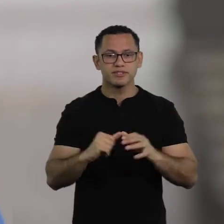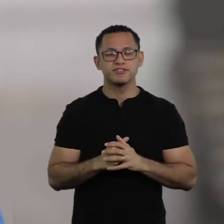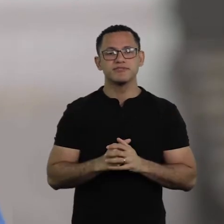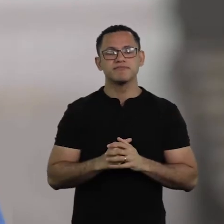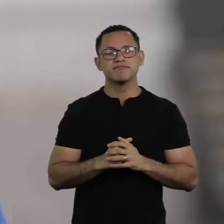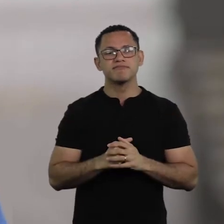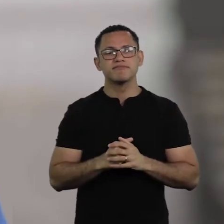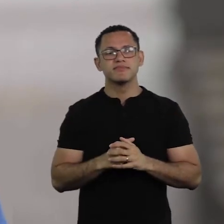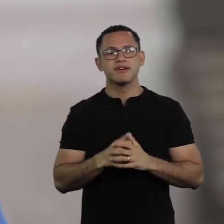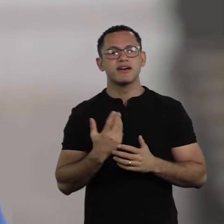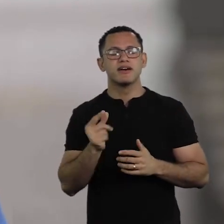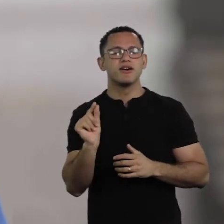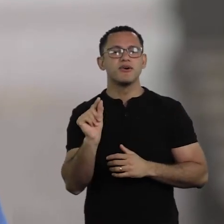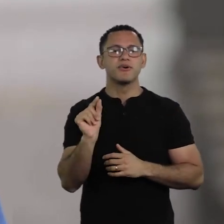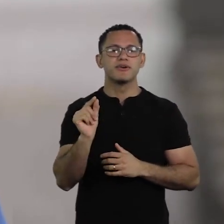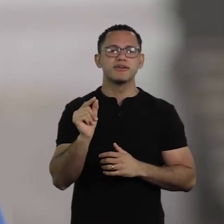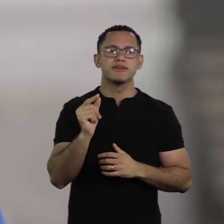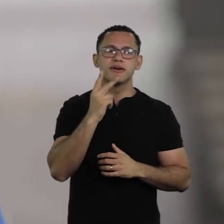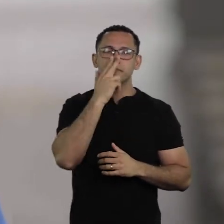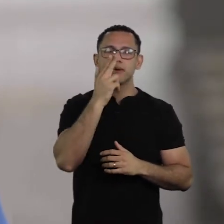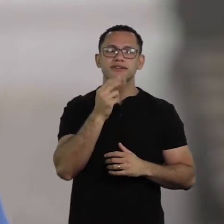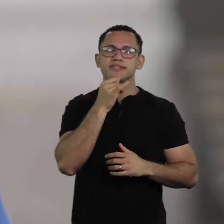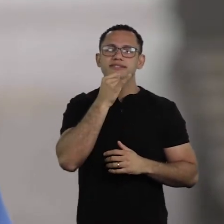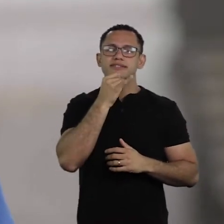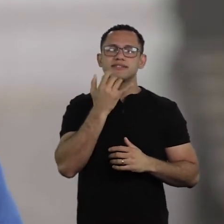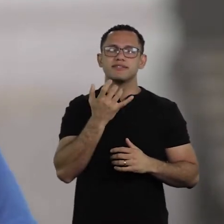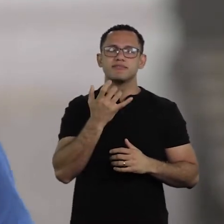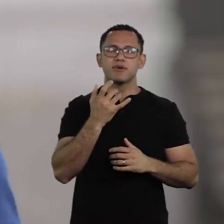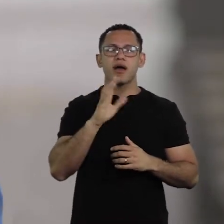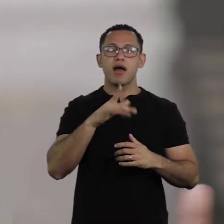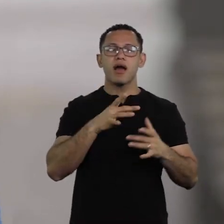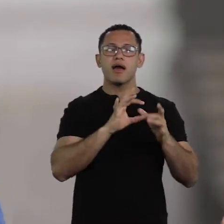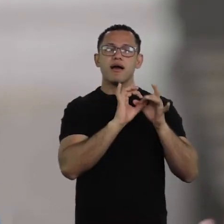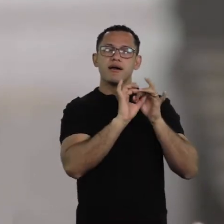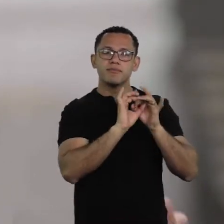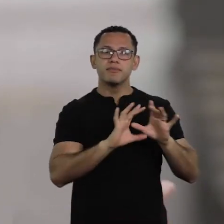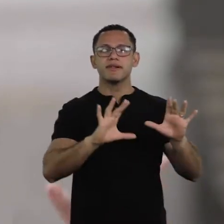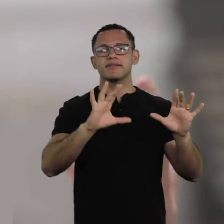A lot of people are saying: my freedom was restricted